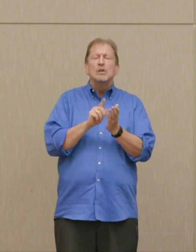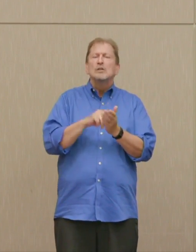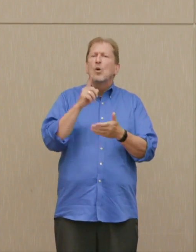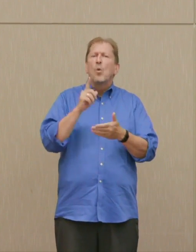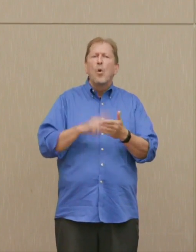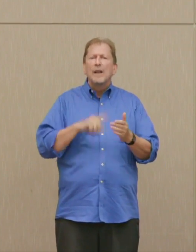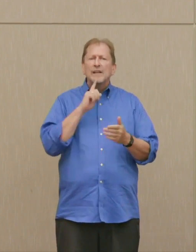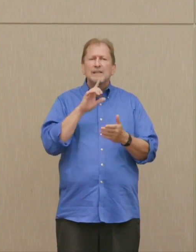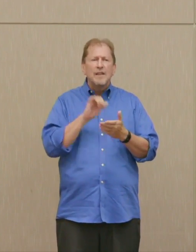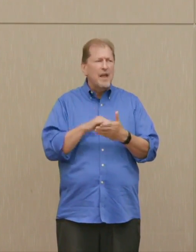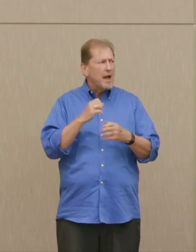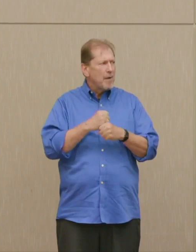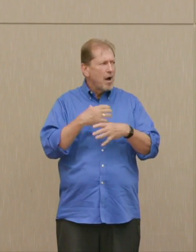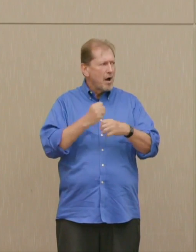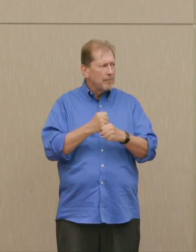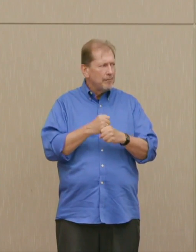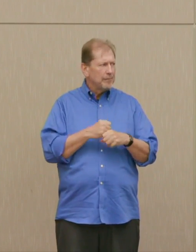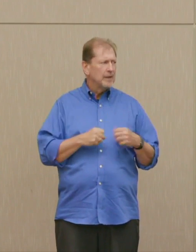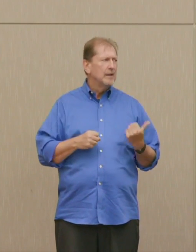No, I take that back.